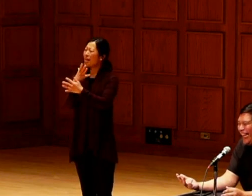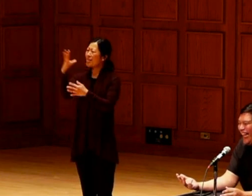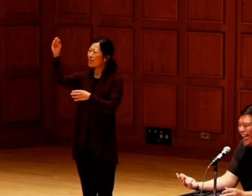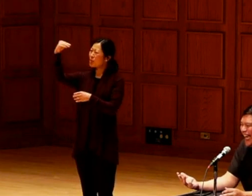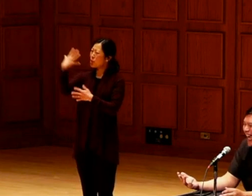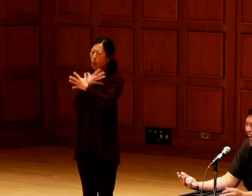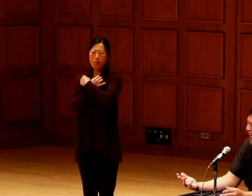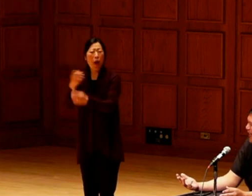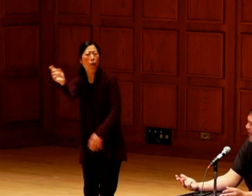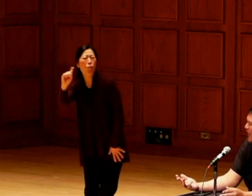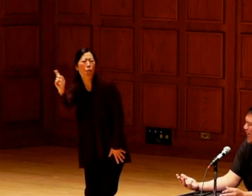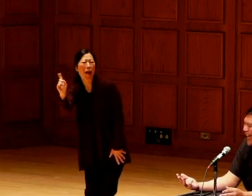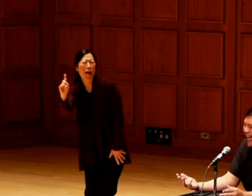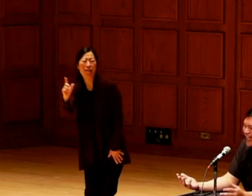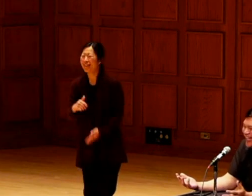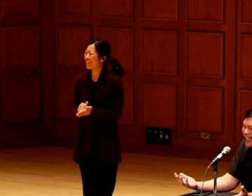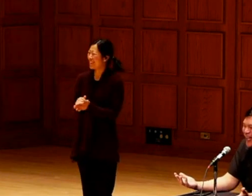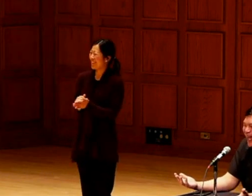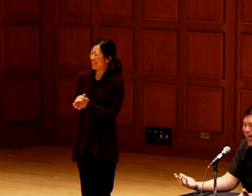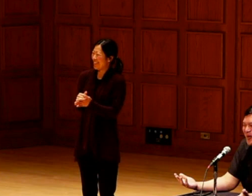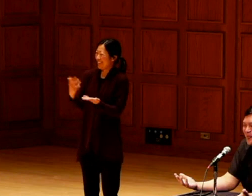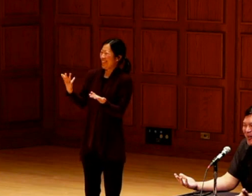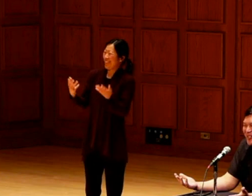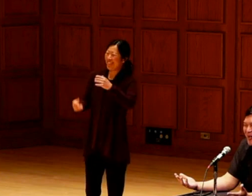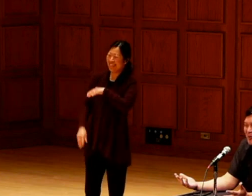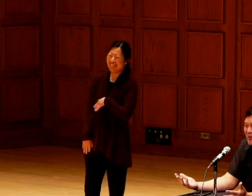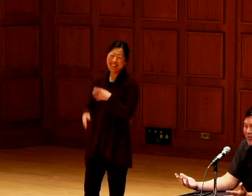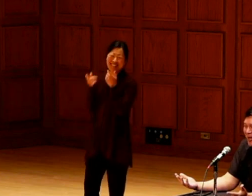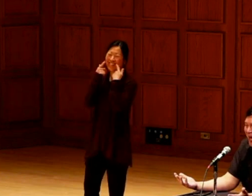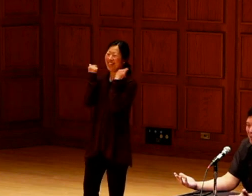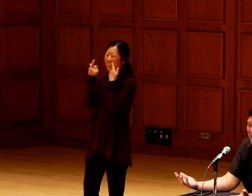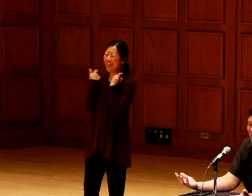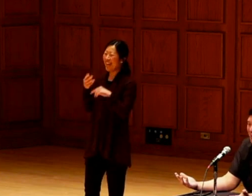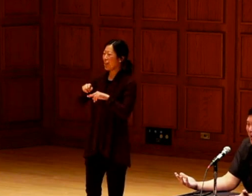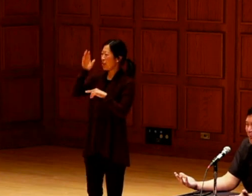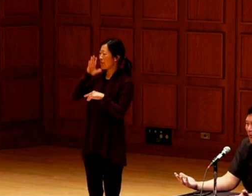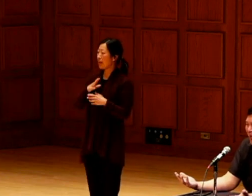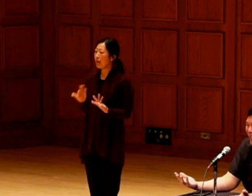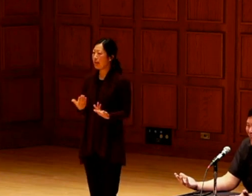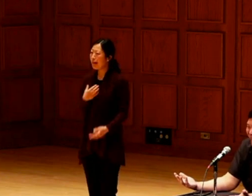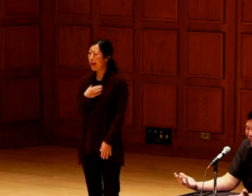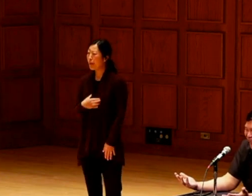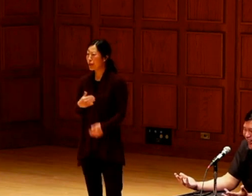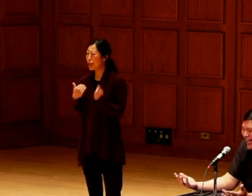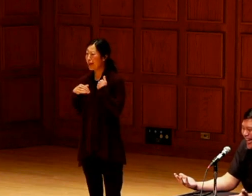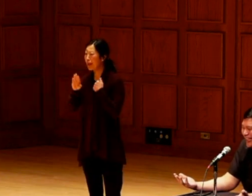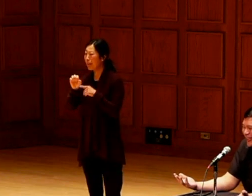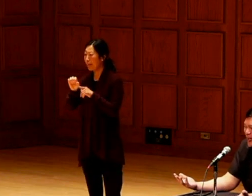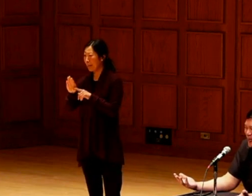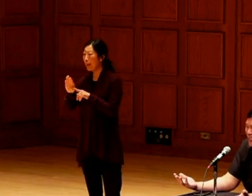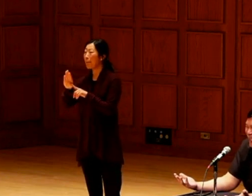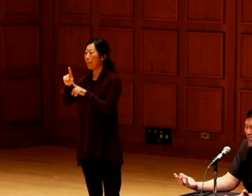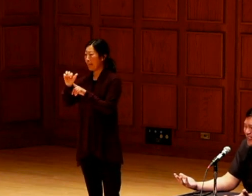Chairman, where is Solar Bear at?